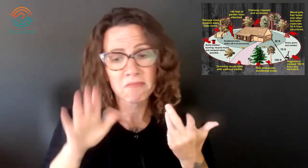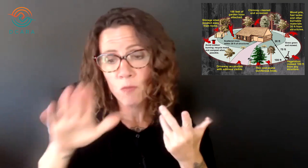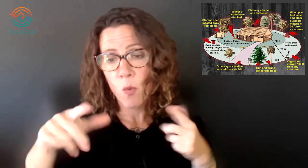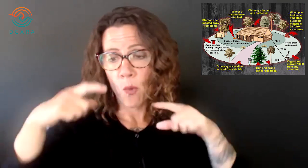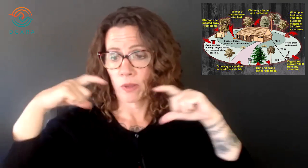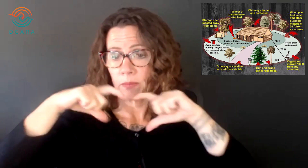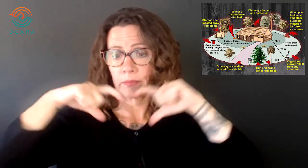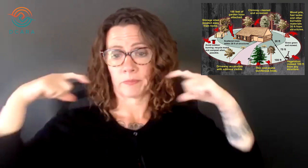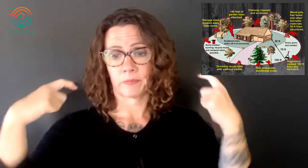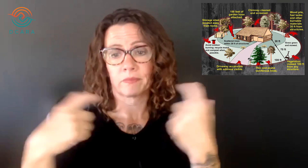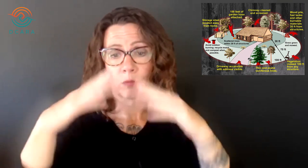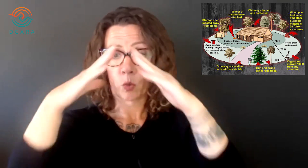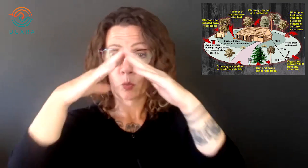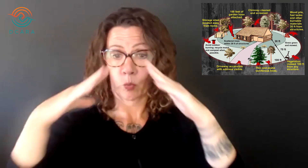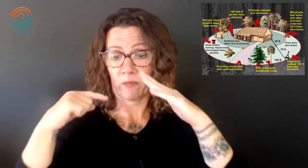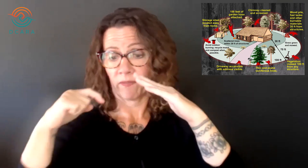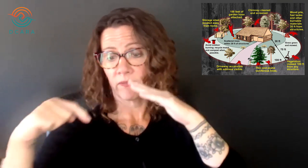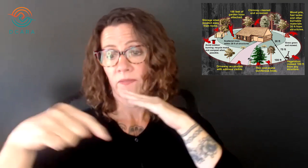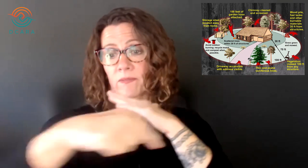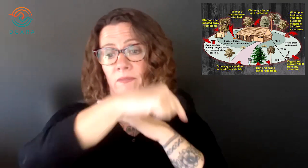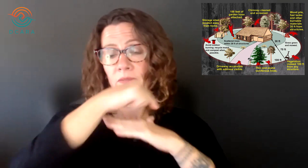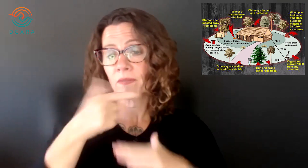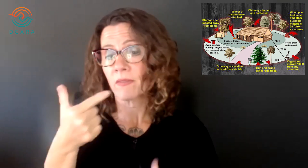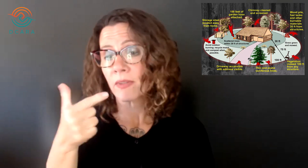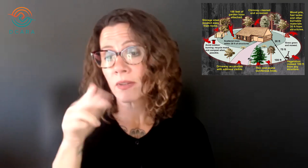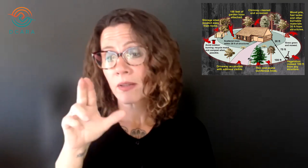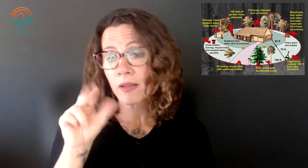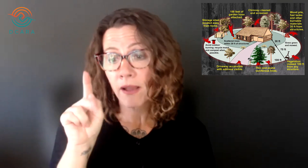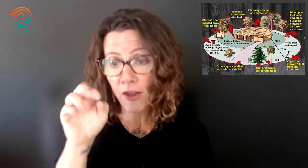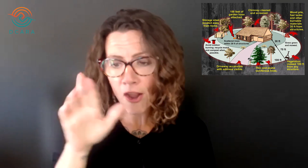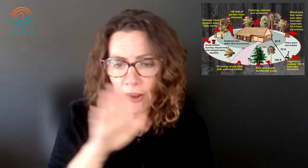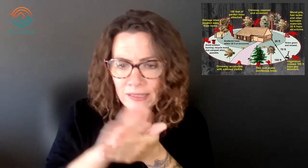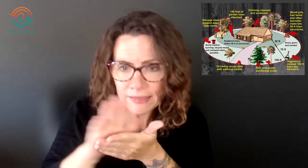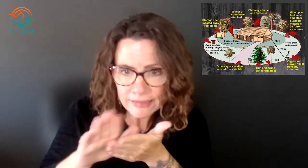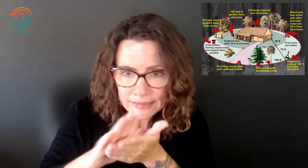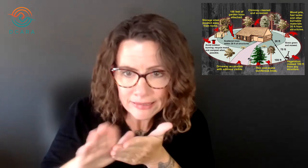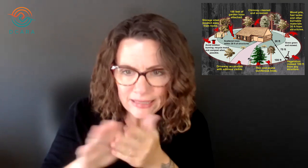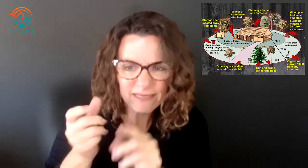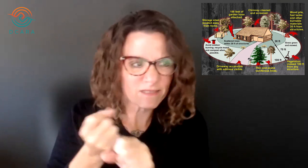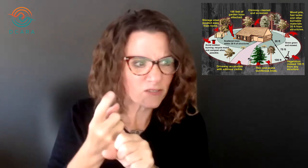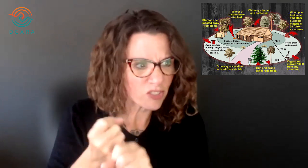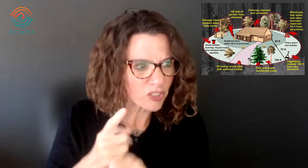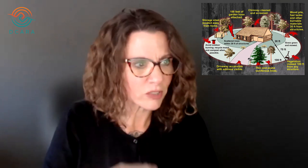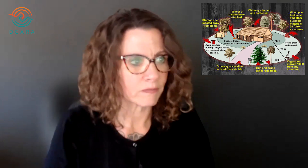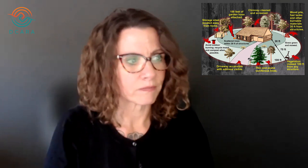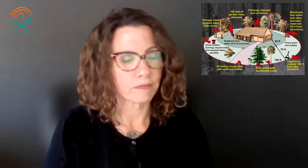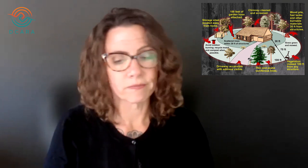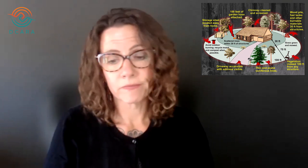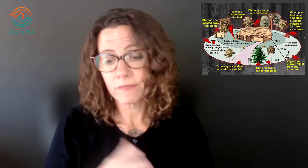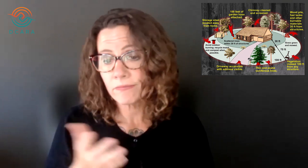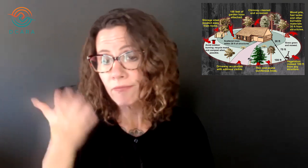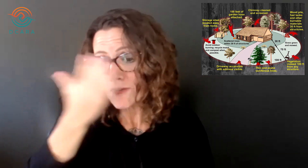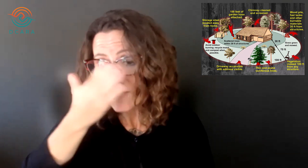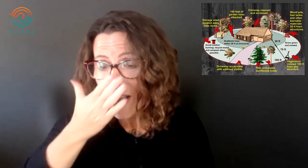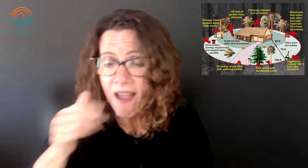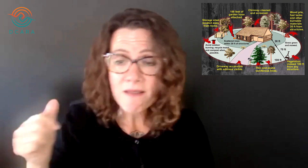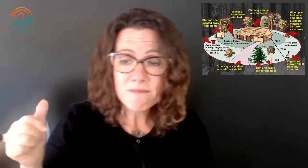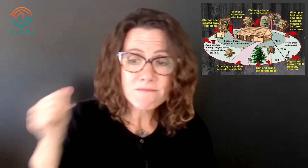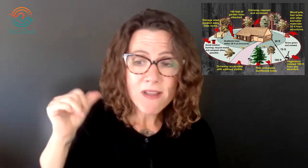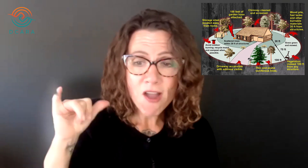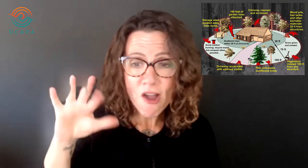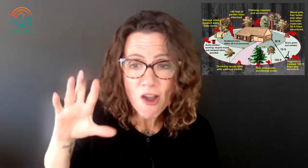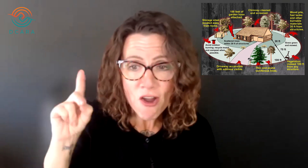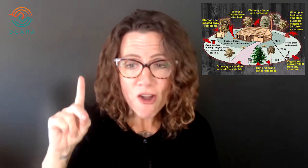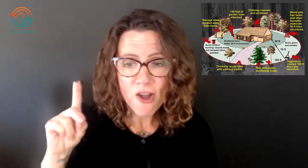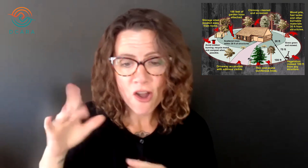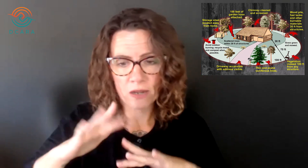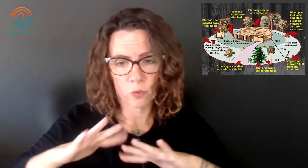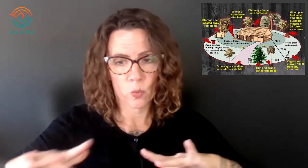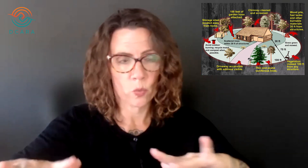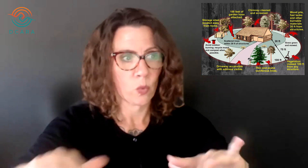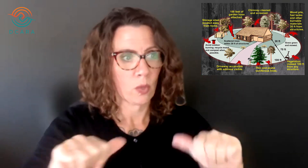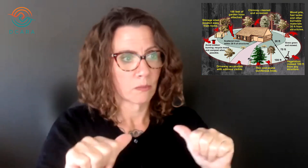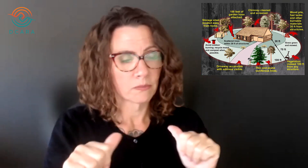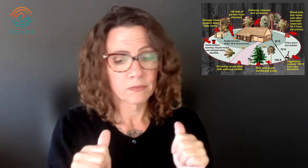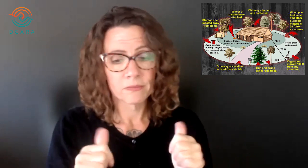For example-clean roof, gutters, and yards.